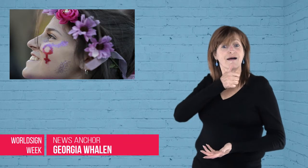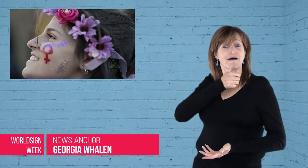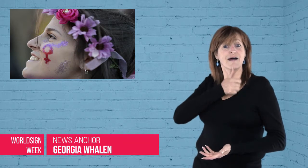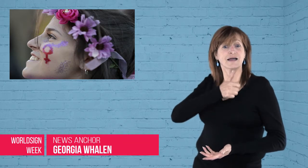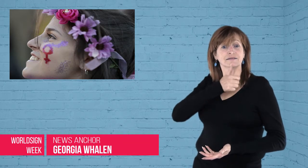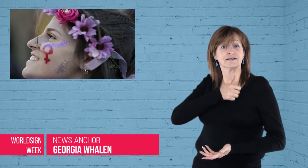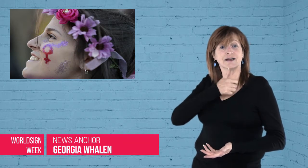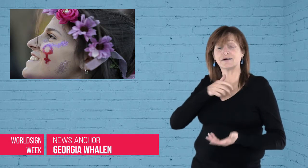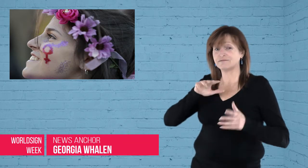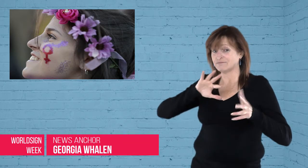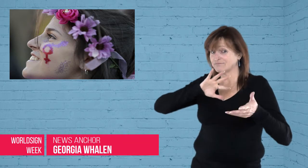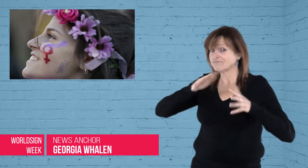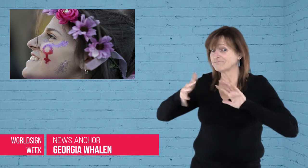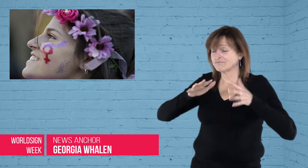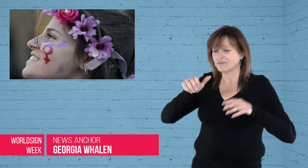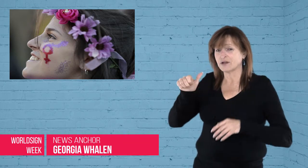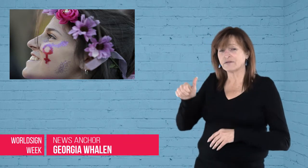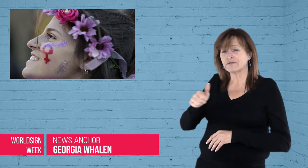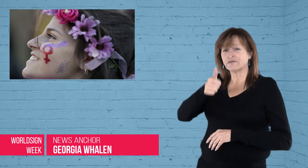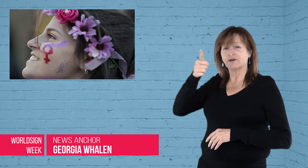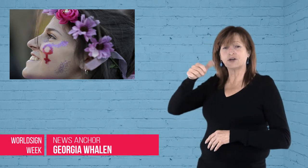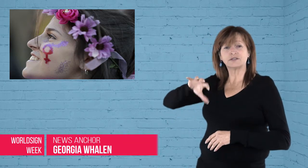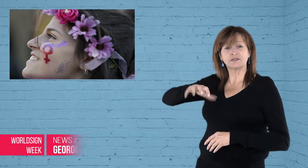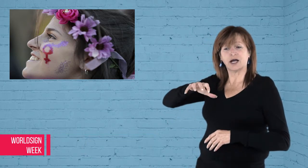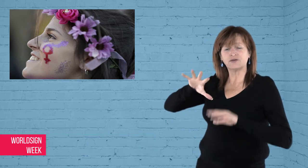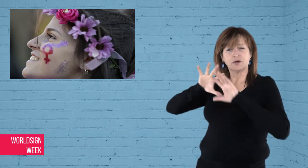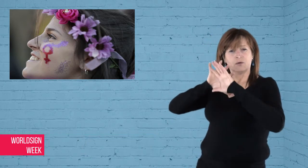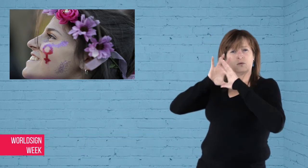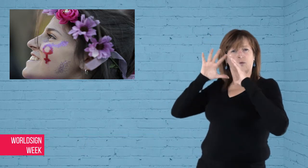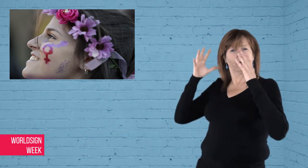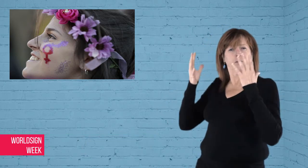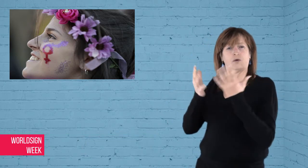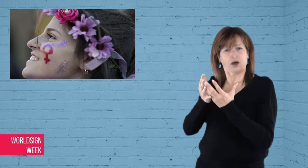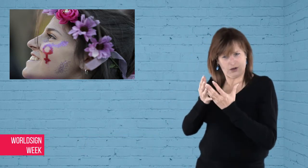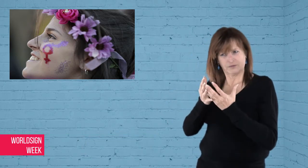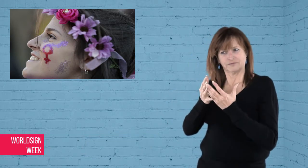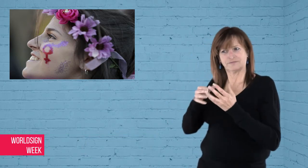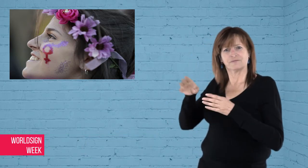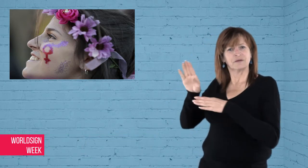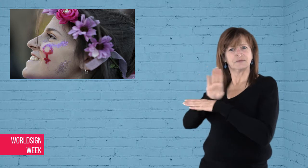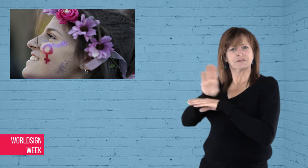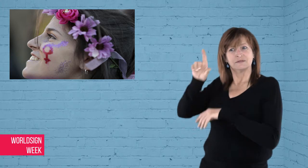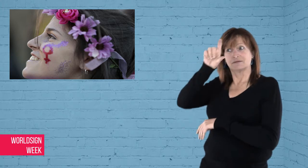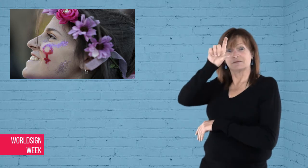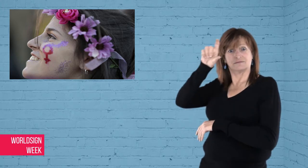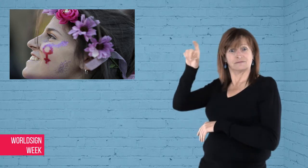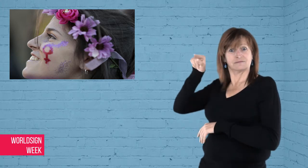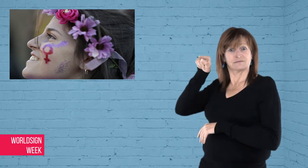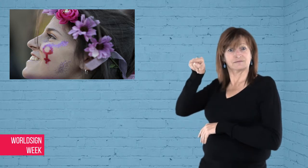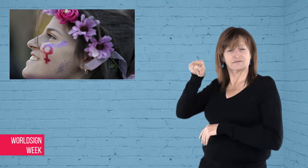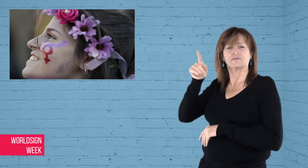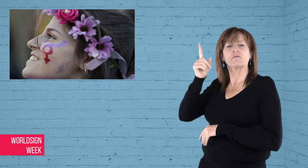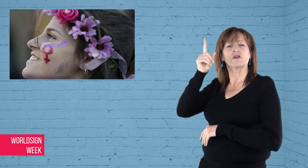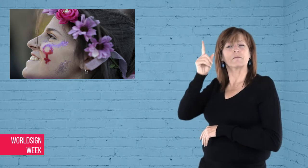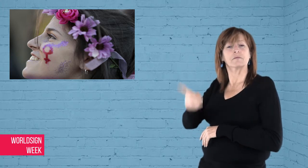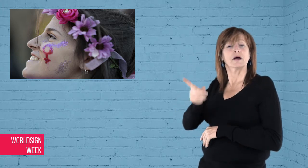Georgia: Iceland may become the first country in the world to require